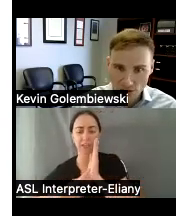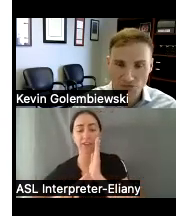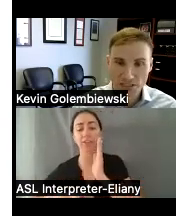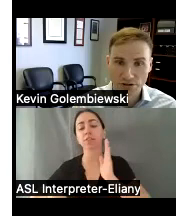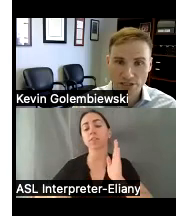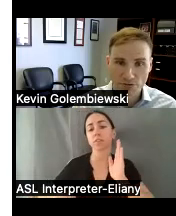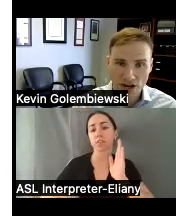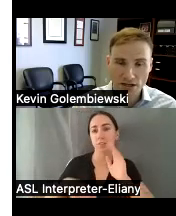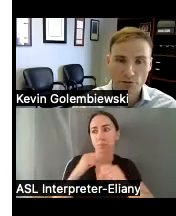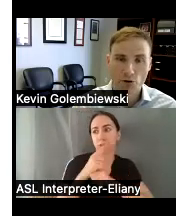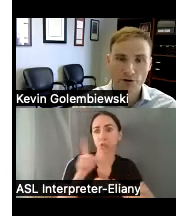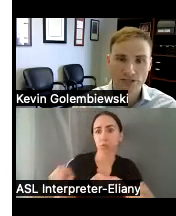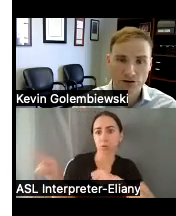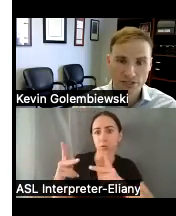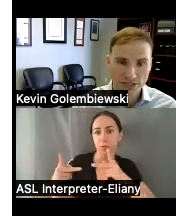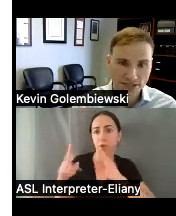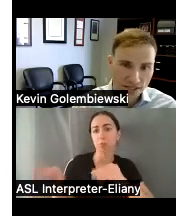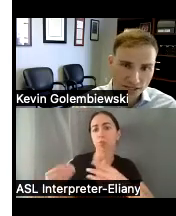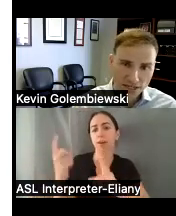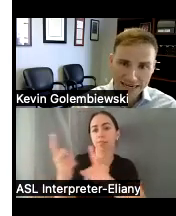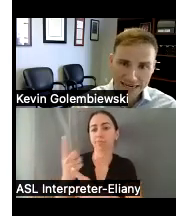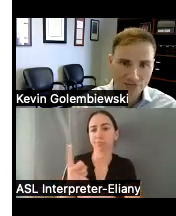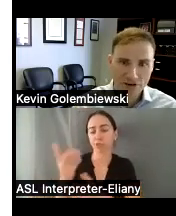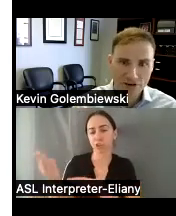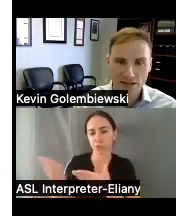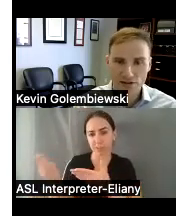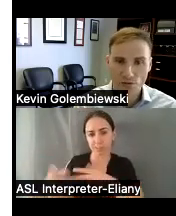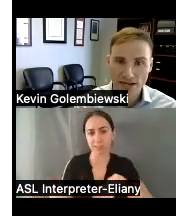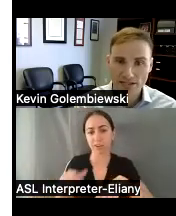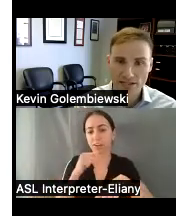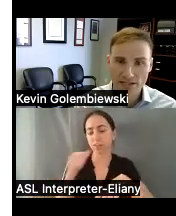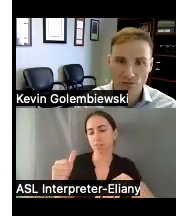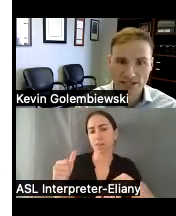those facilities are providing appropriate services and not violating the rights of the